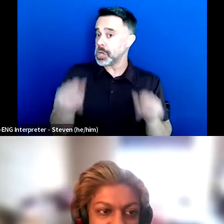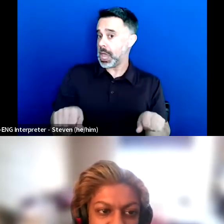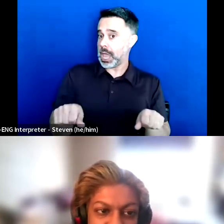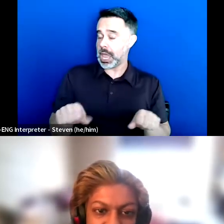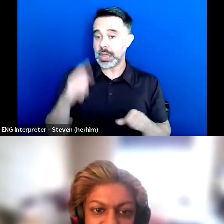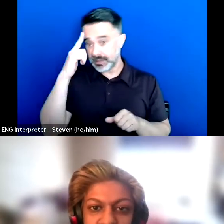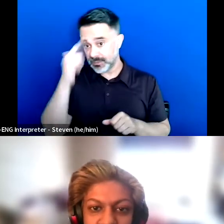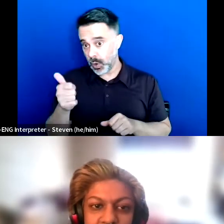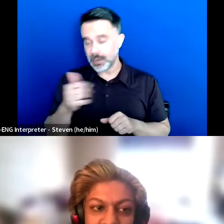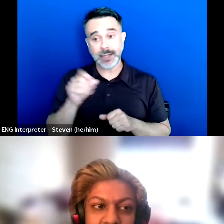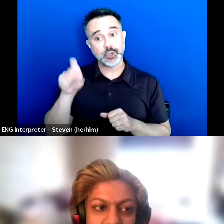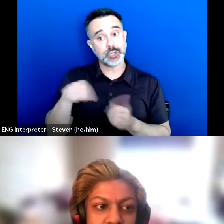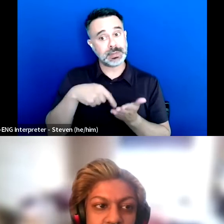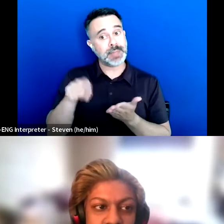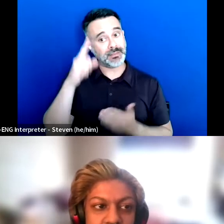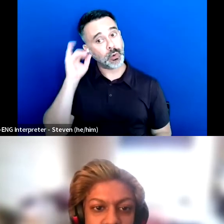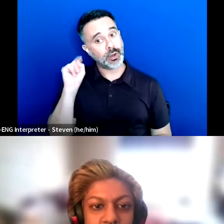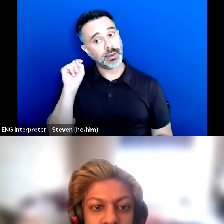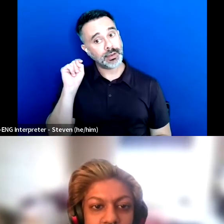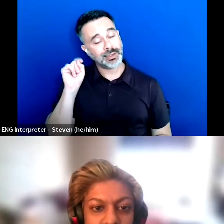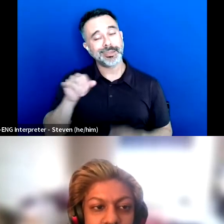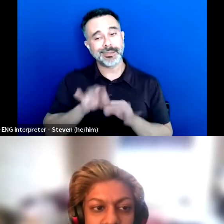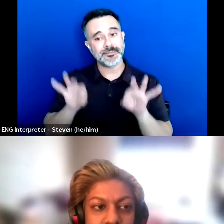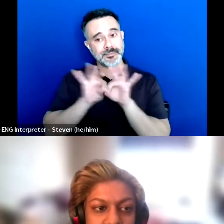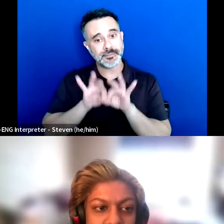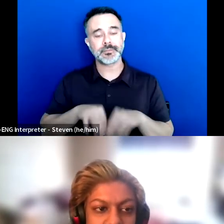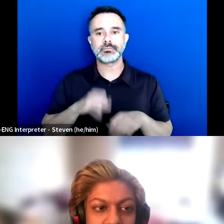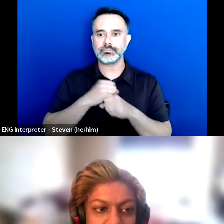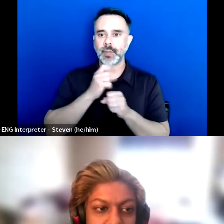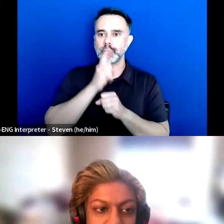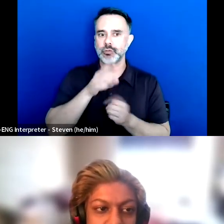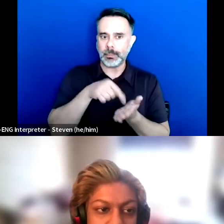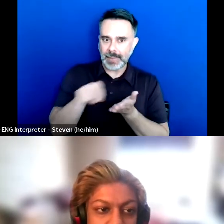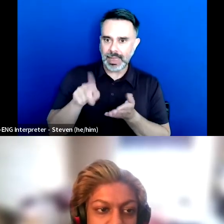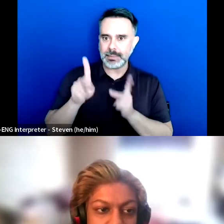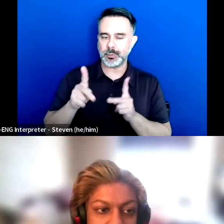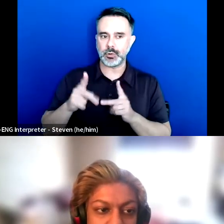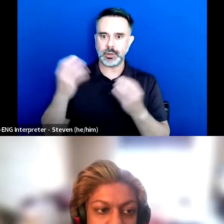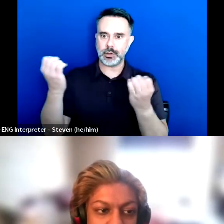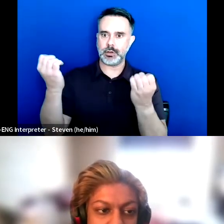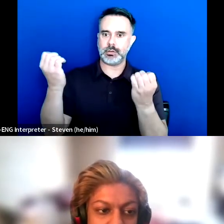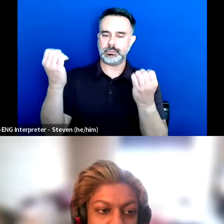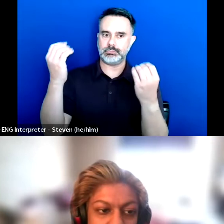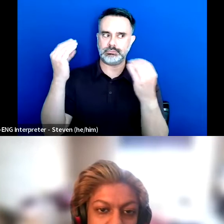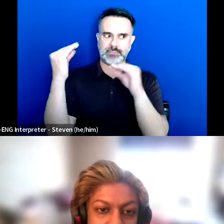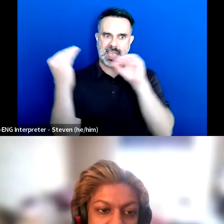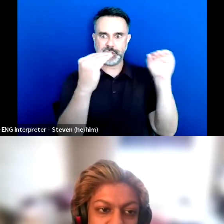That's really important to you know ensure that we are paying people that are educating us. But it's hard.